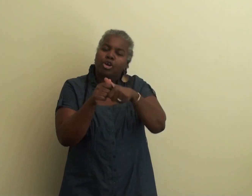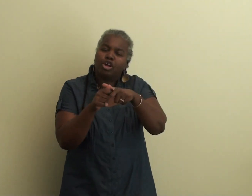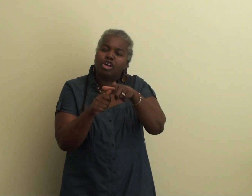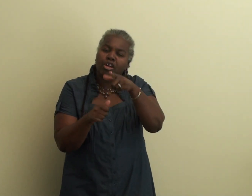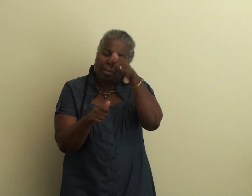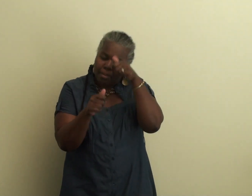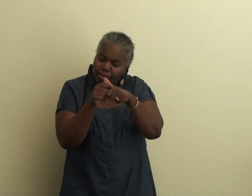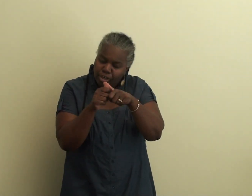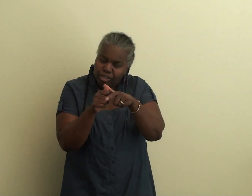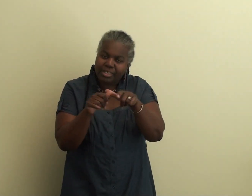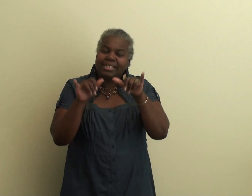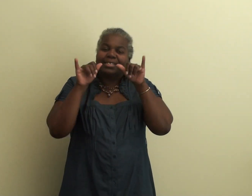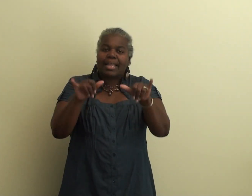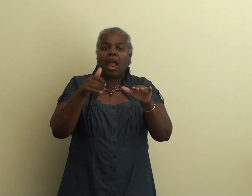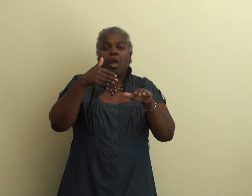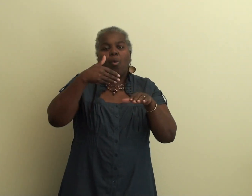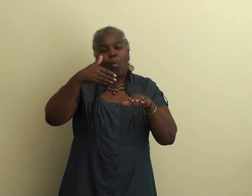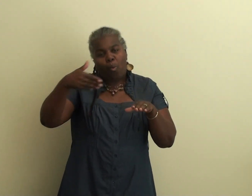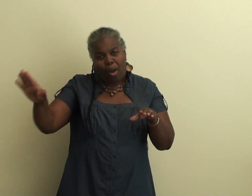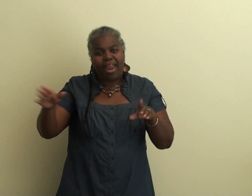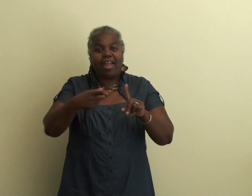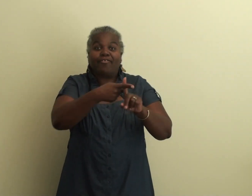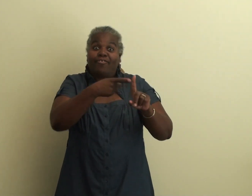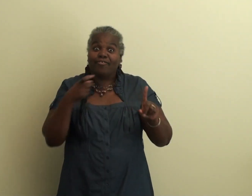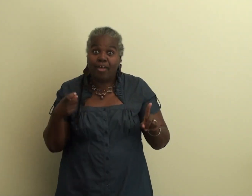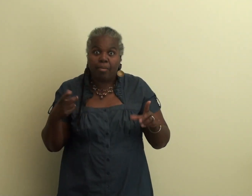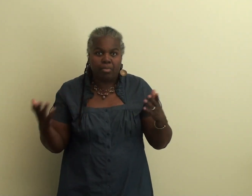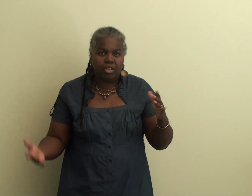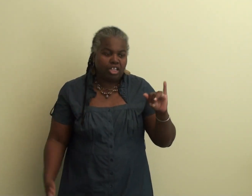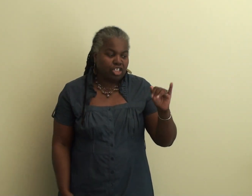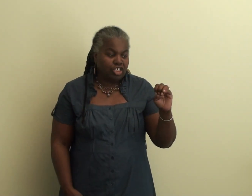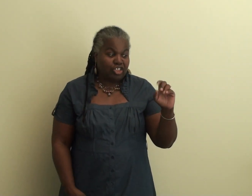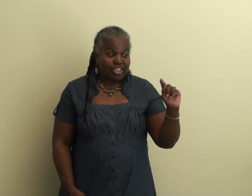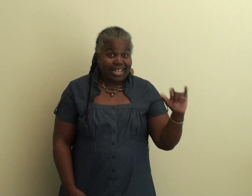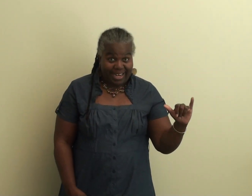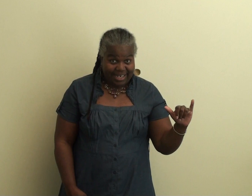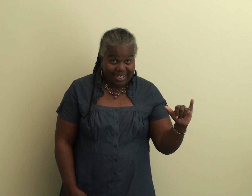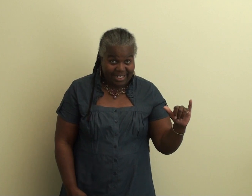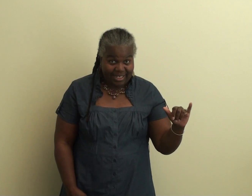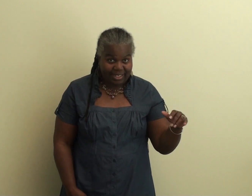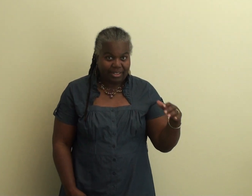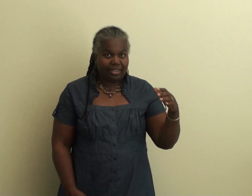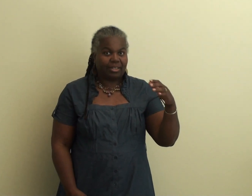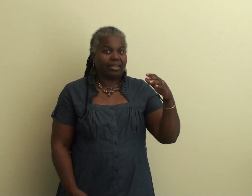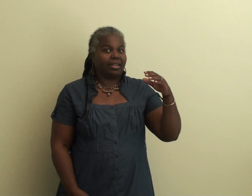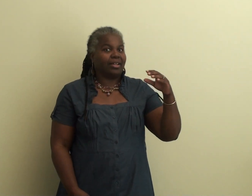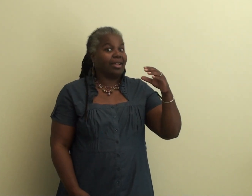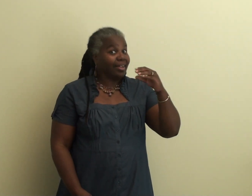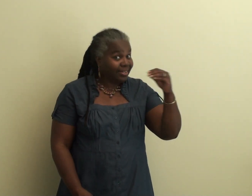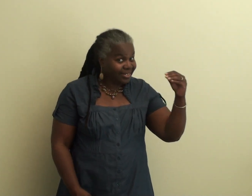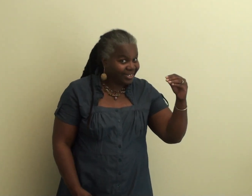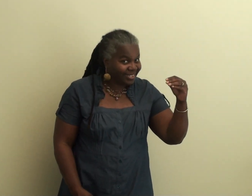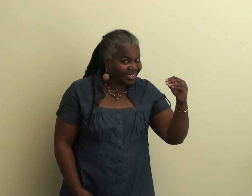You also want to make sure to stay away, at least 100 feet, from jetties and piers because